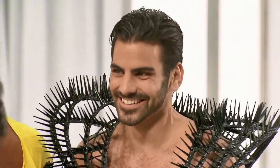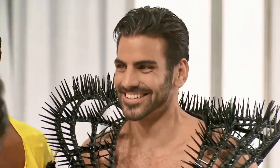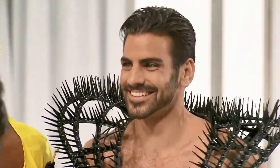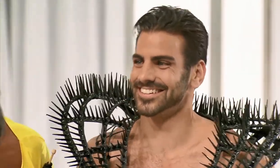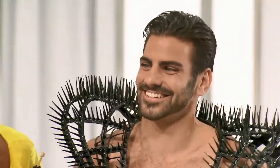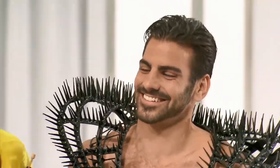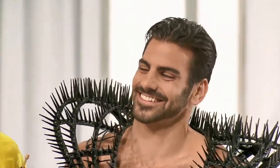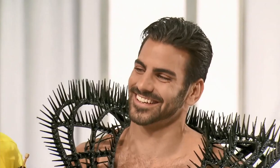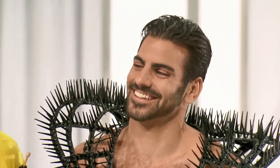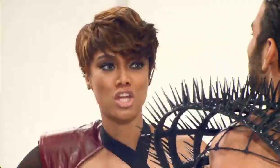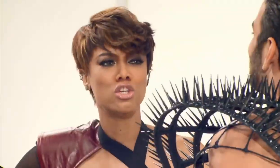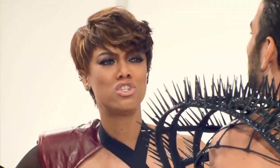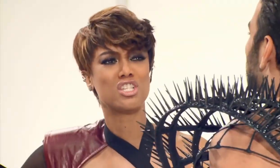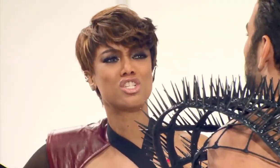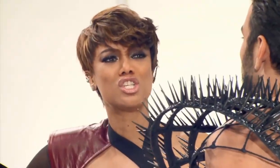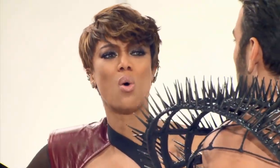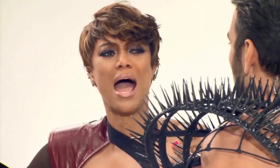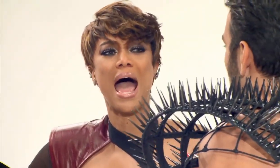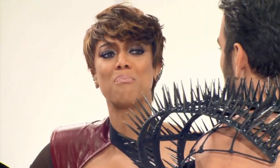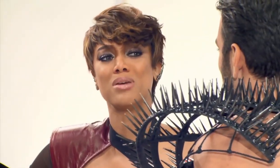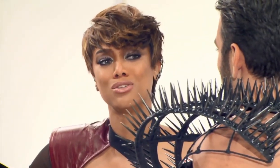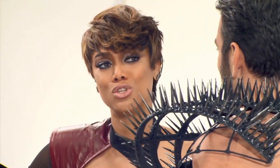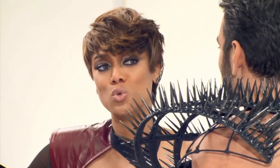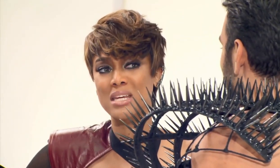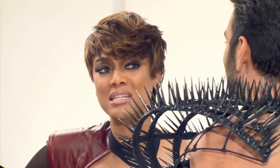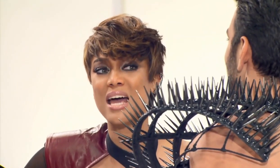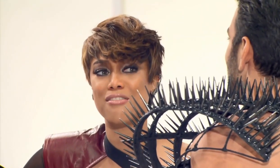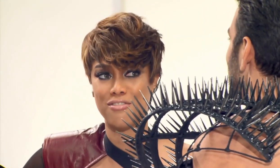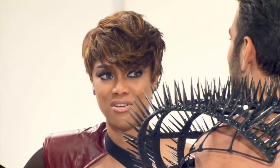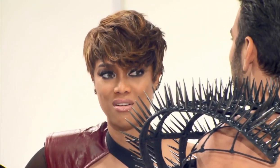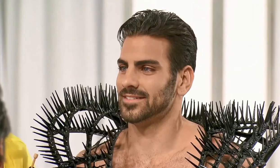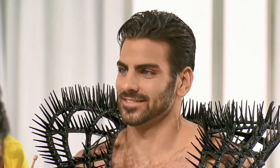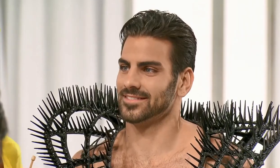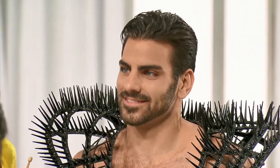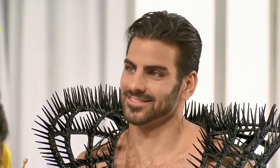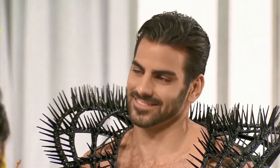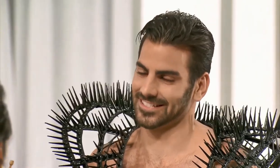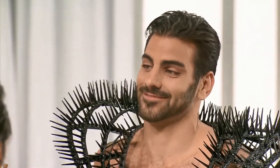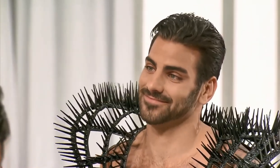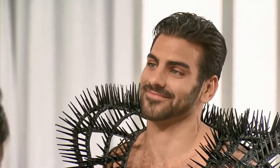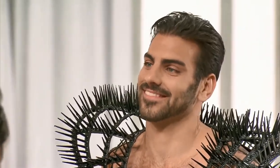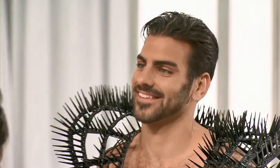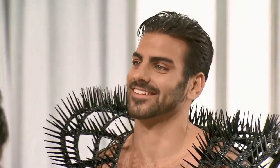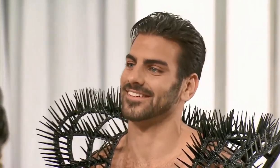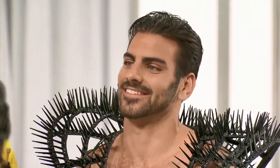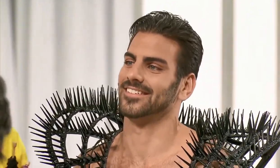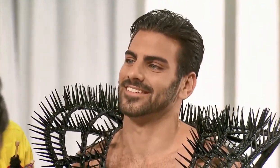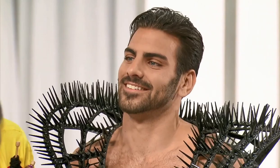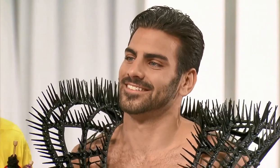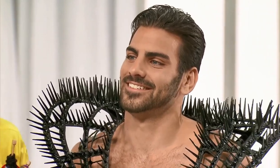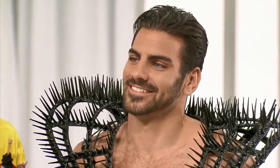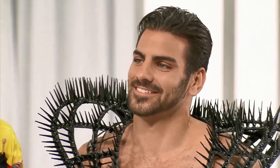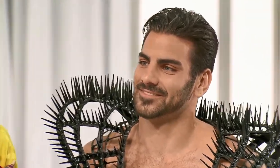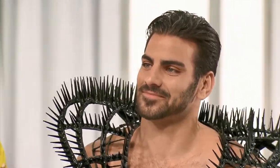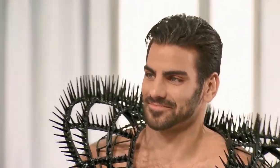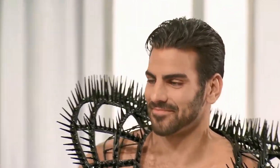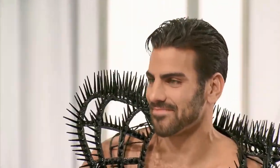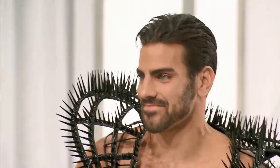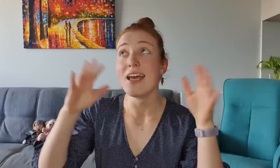You have it, you just so happen to be Deaf but that is not why you are America's Next Top Model, you kick ass